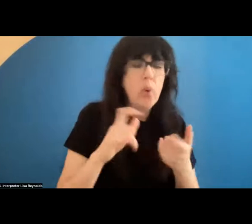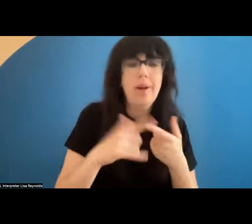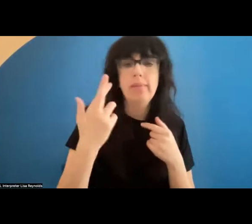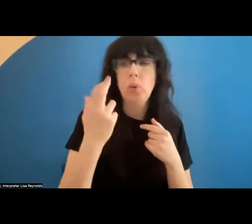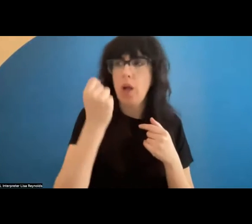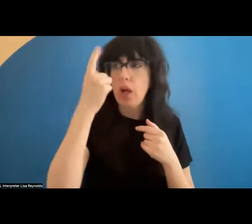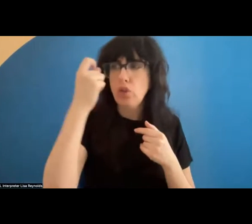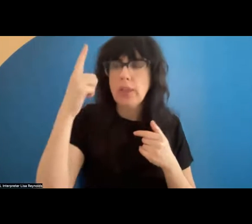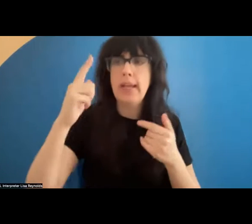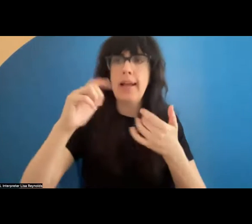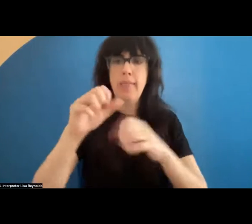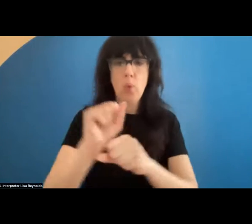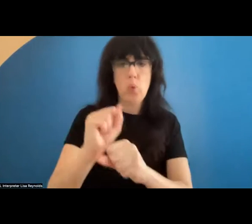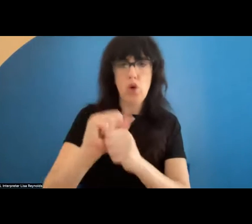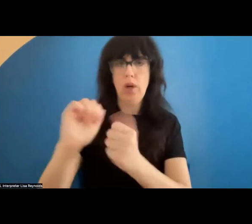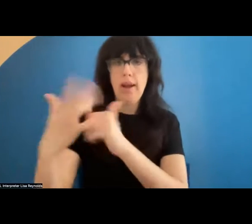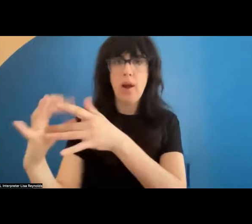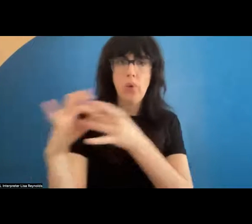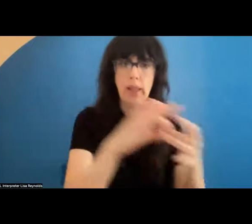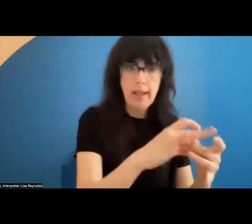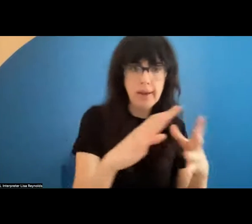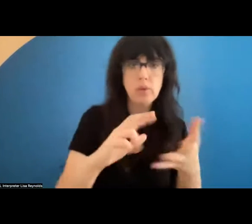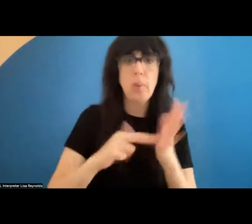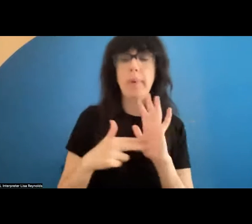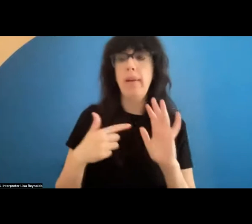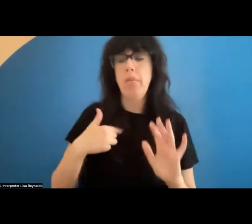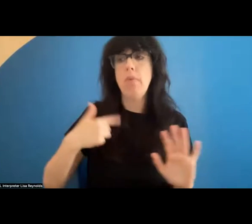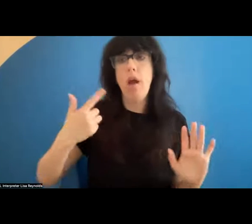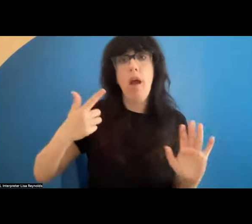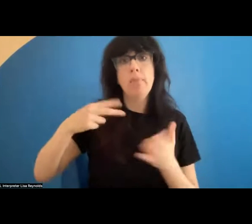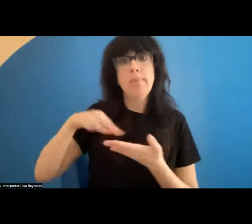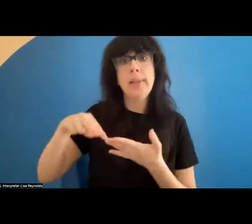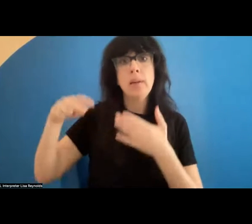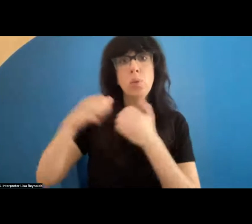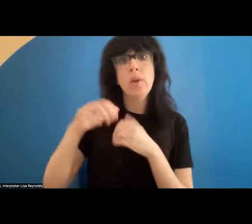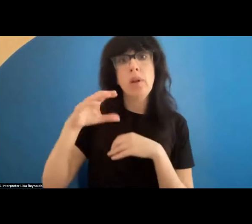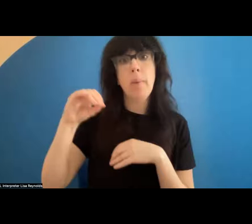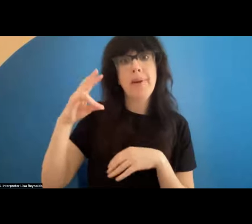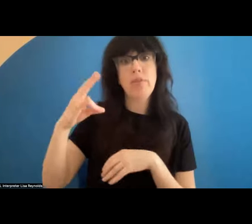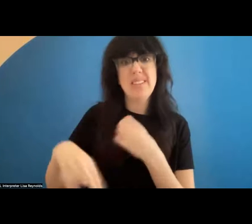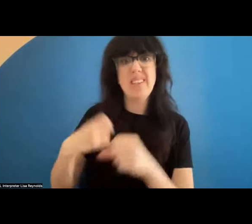it's building the relationality of the work . And my experience felt integral